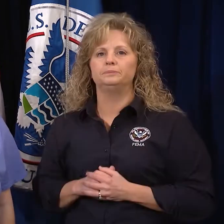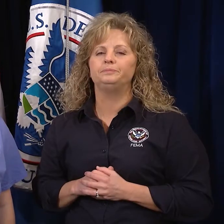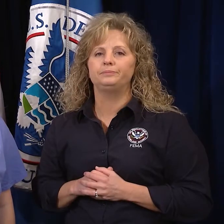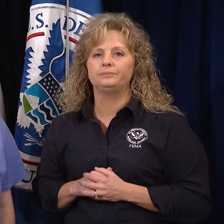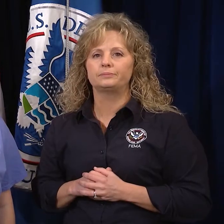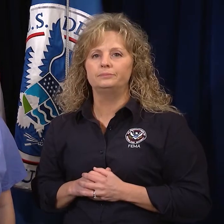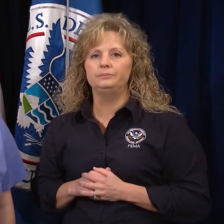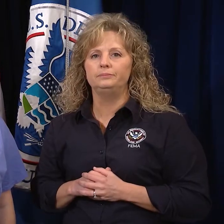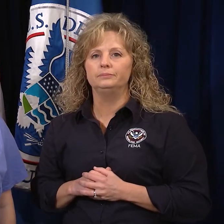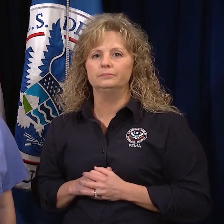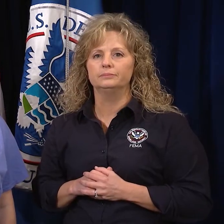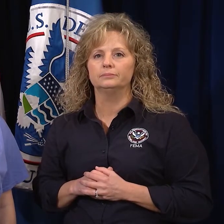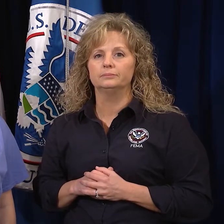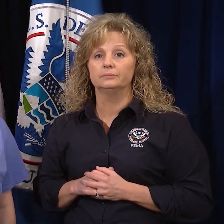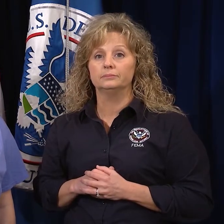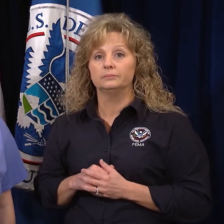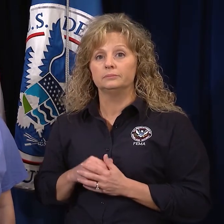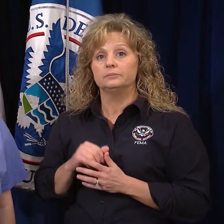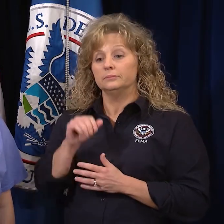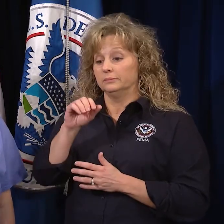To prevent CO poisoning,